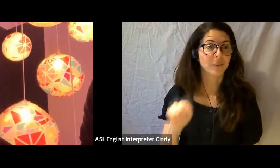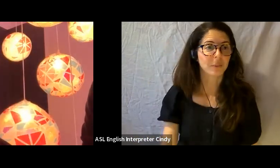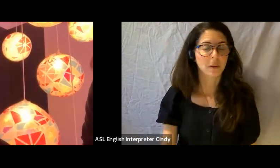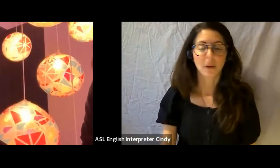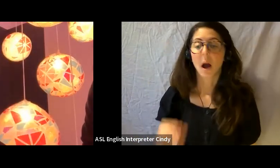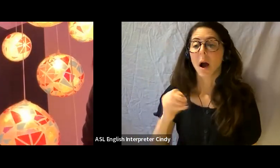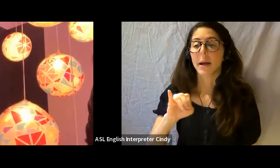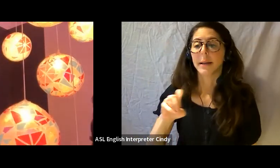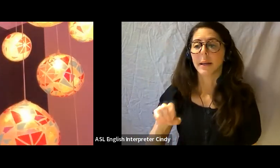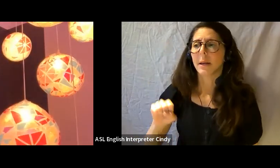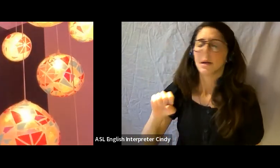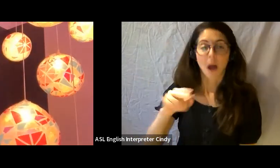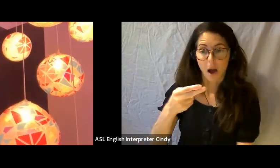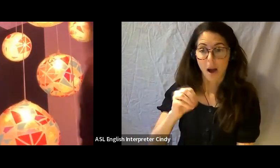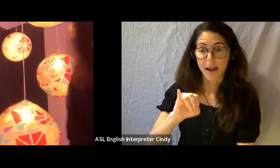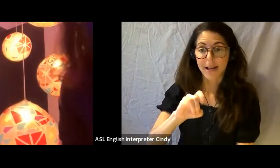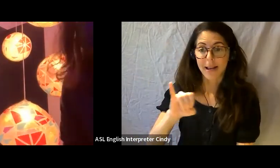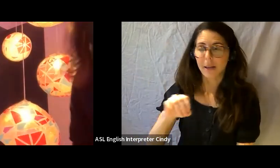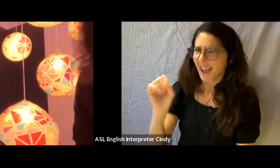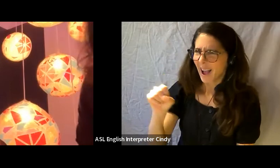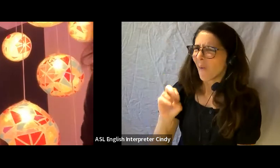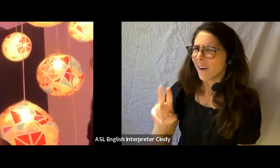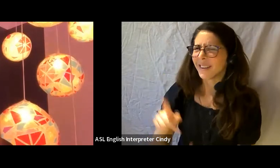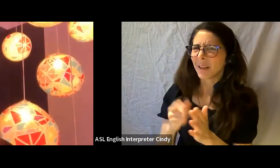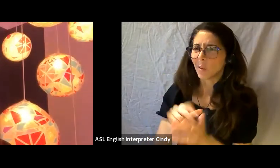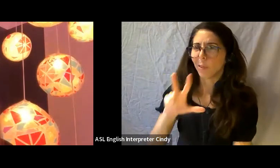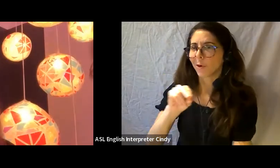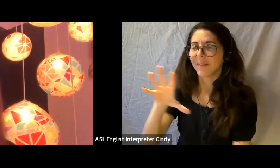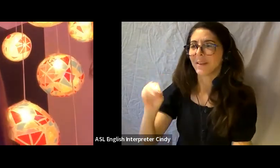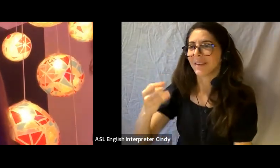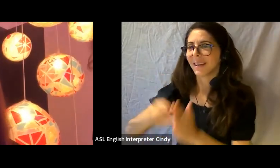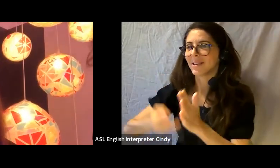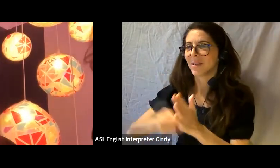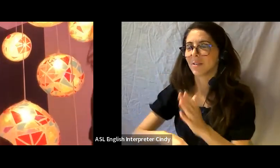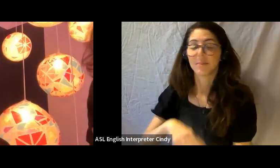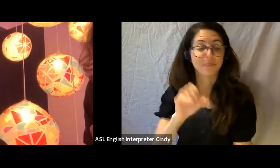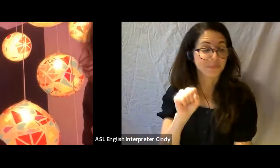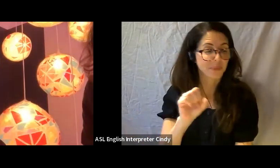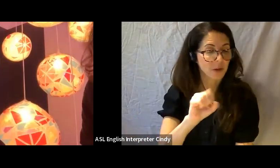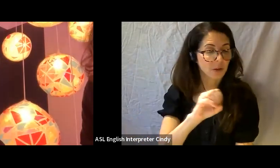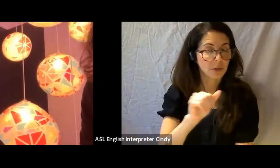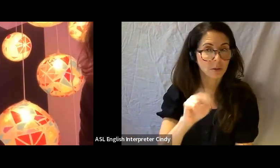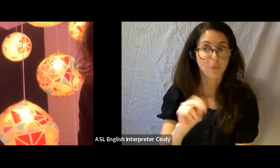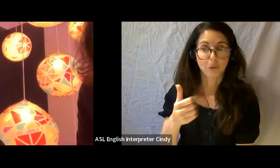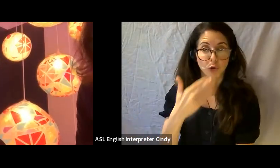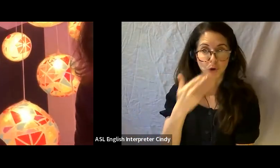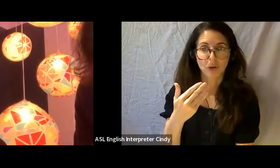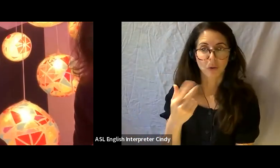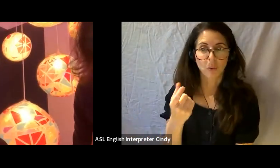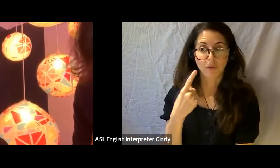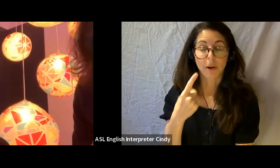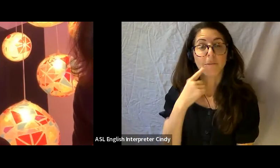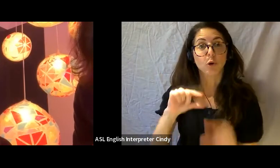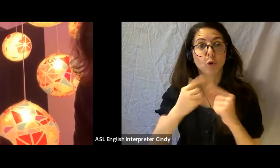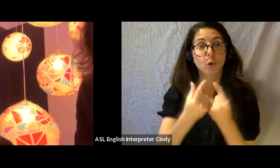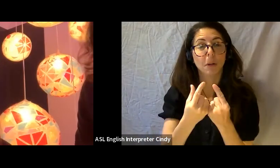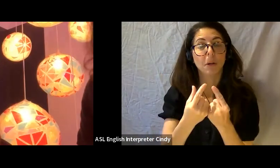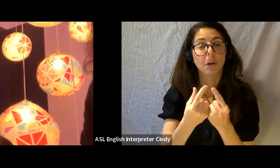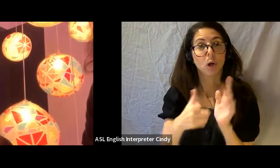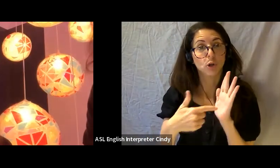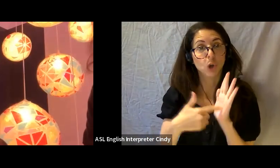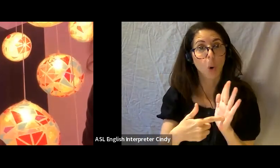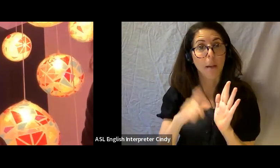In the case of a group show, this is a great question, in the case of a group show does every artist have to be disabled?